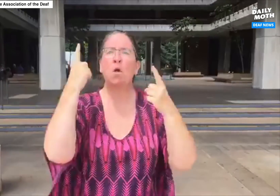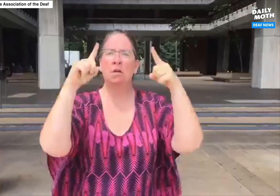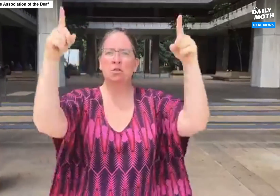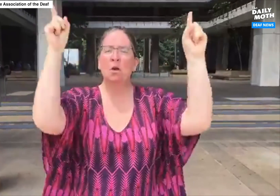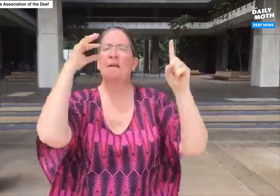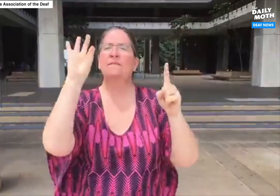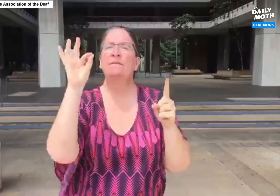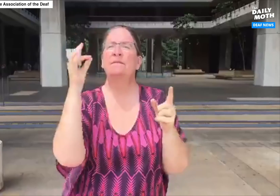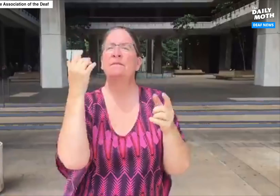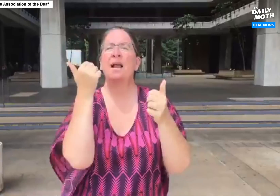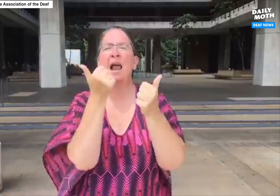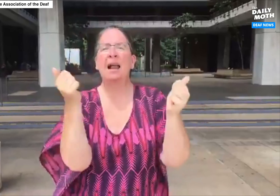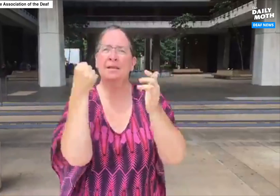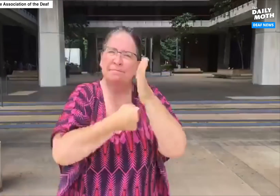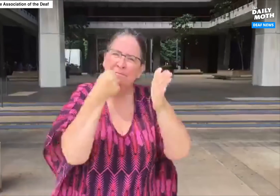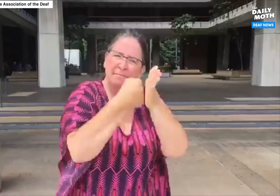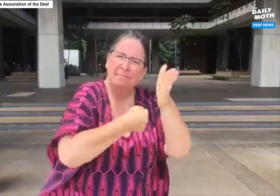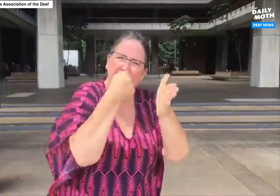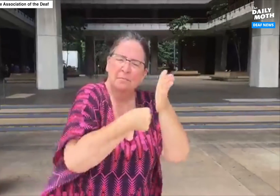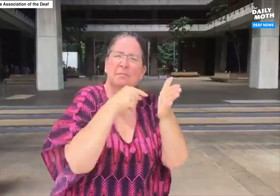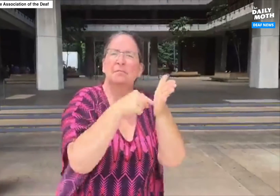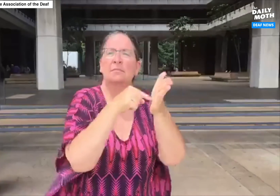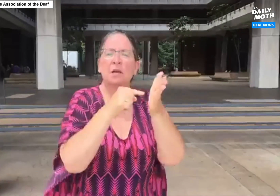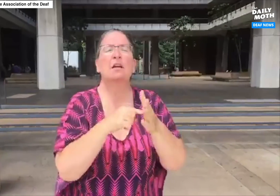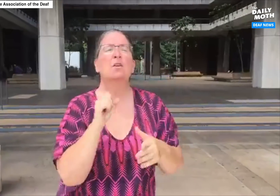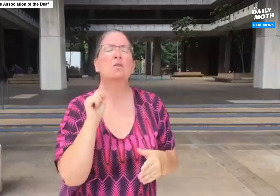for success in fighting barriers.